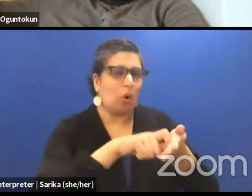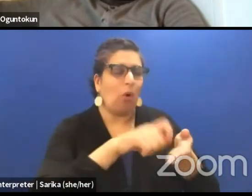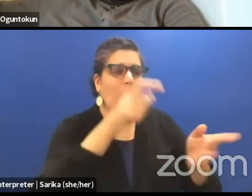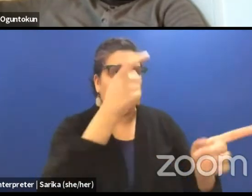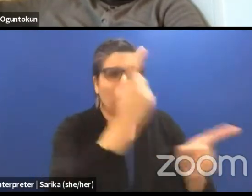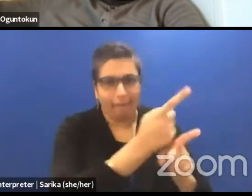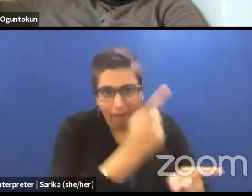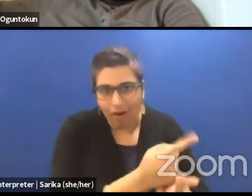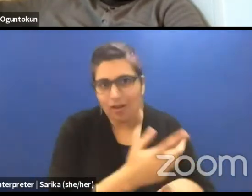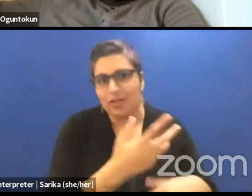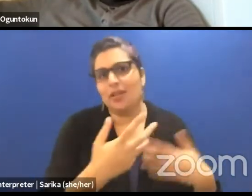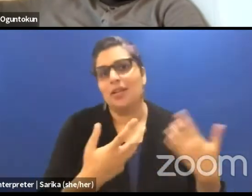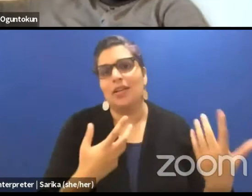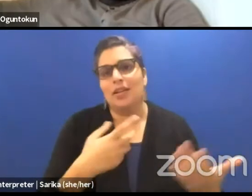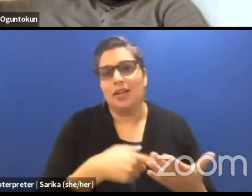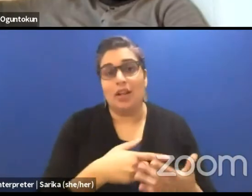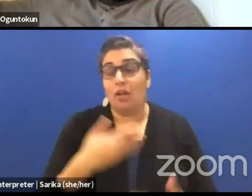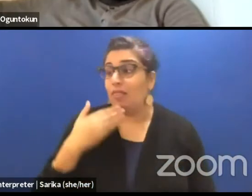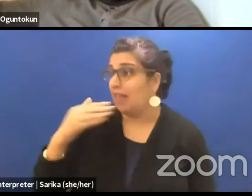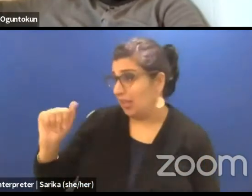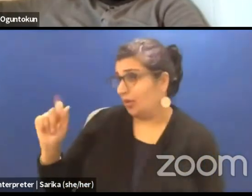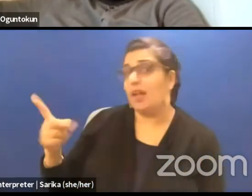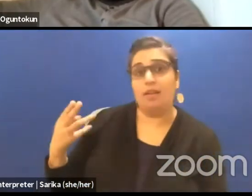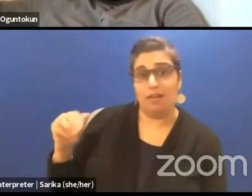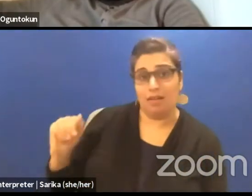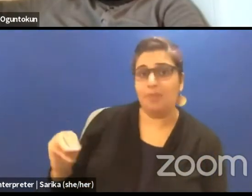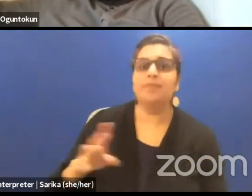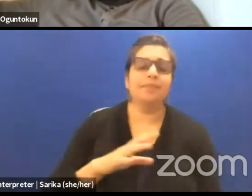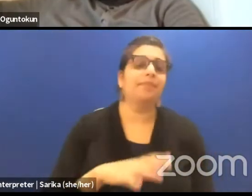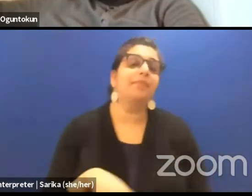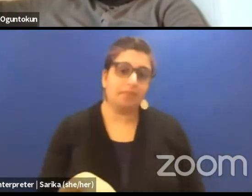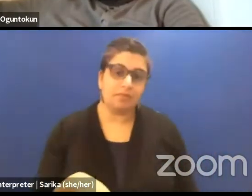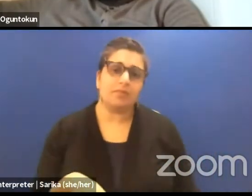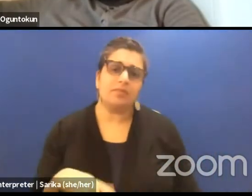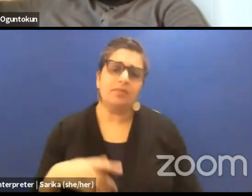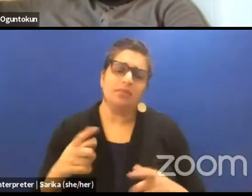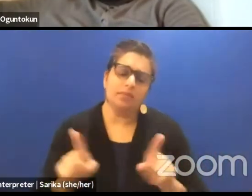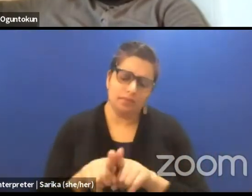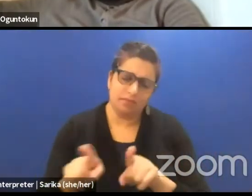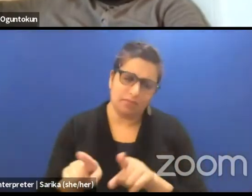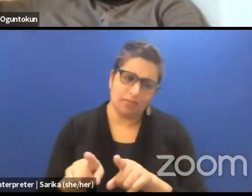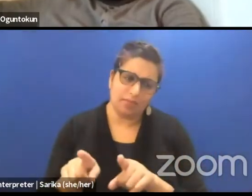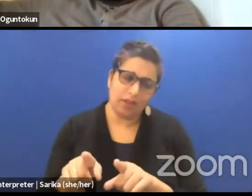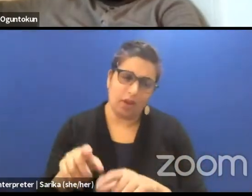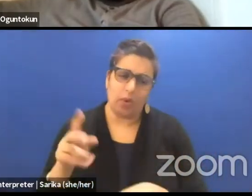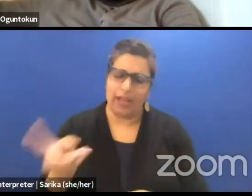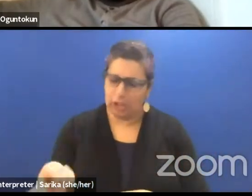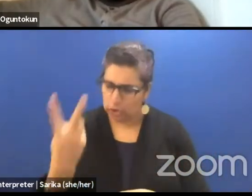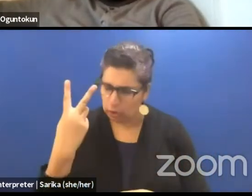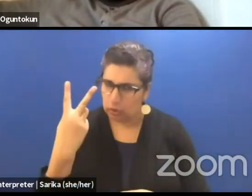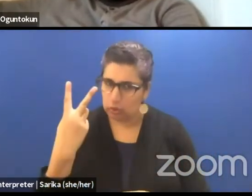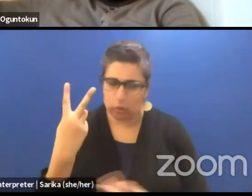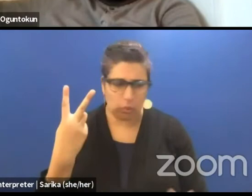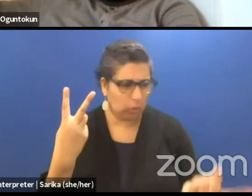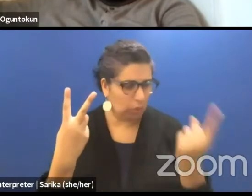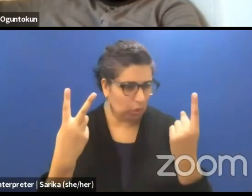Thank you for that Adham, thank you. Sure. As for can you have two or several people doing dramaturgy,